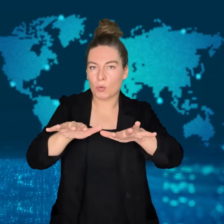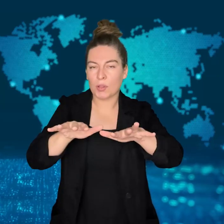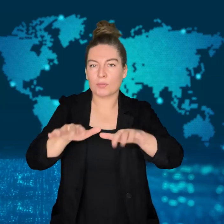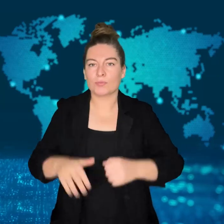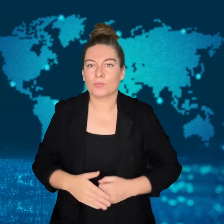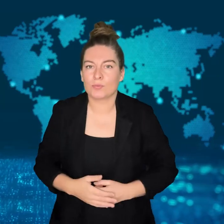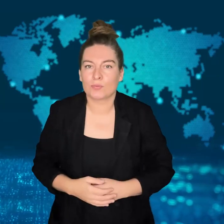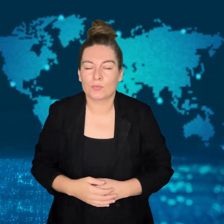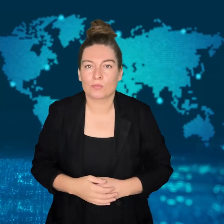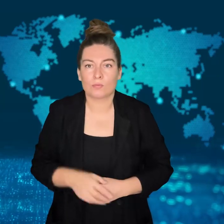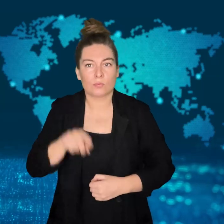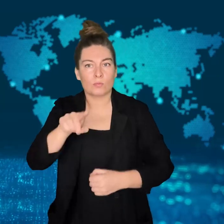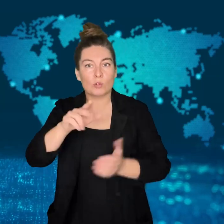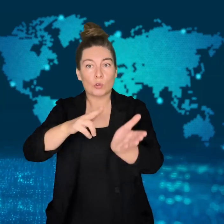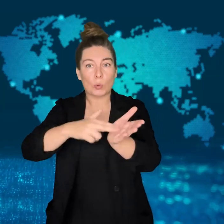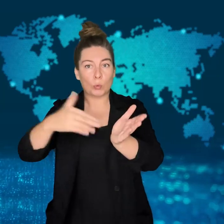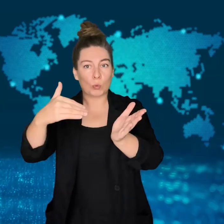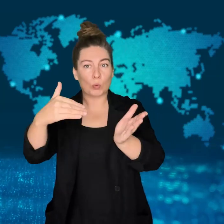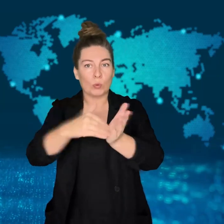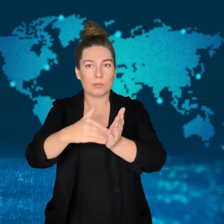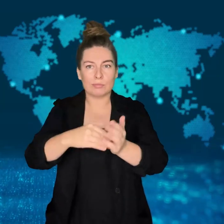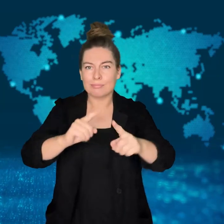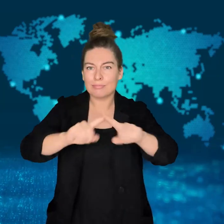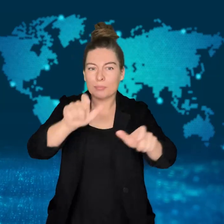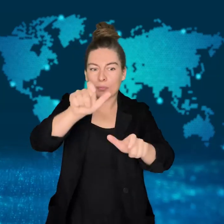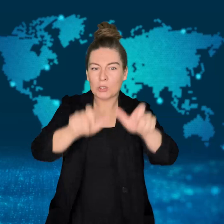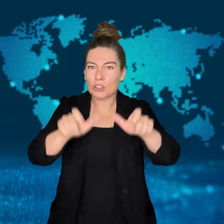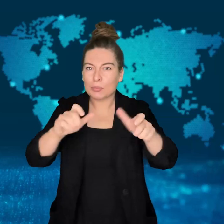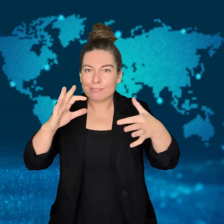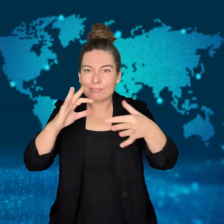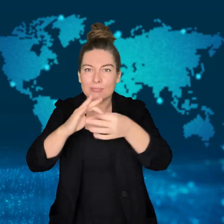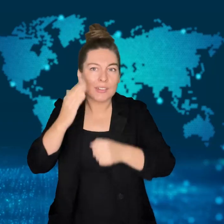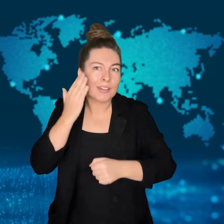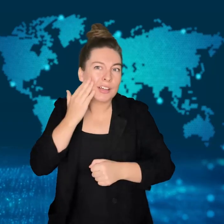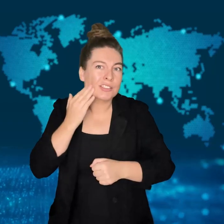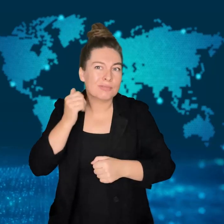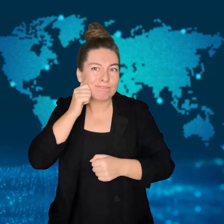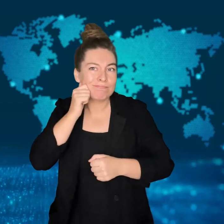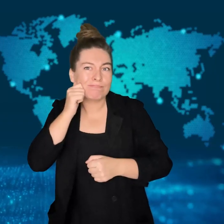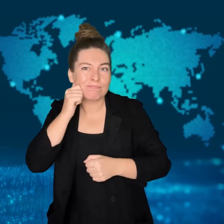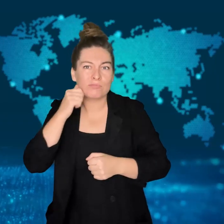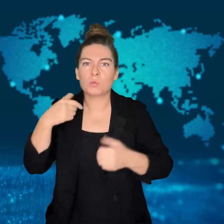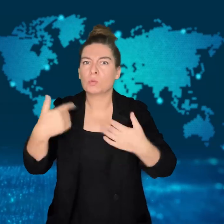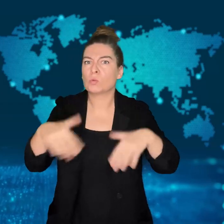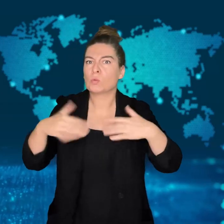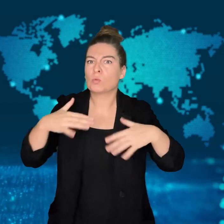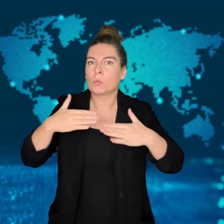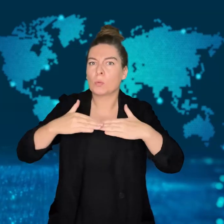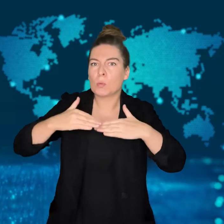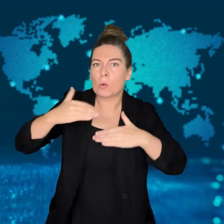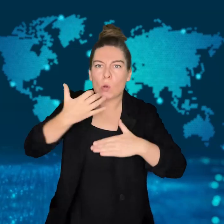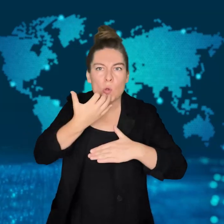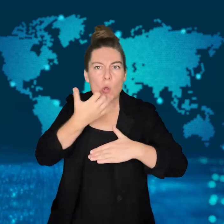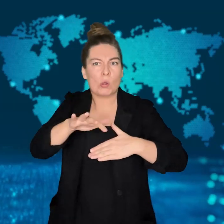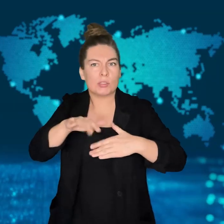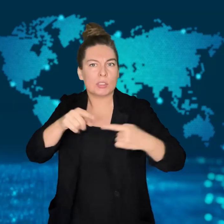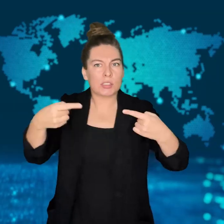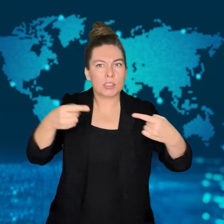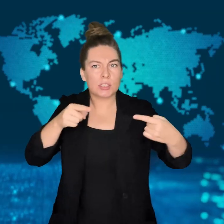Indigenous Maori politicians protested the proposed changes by